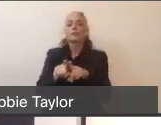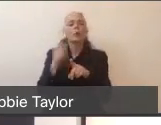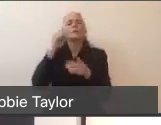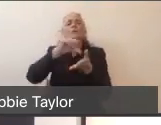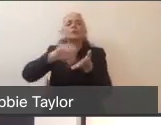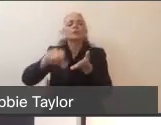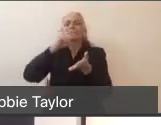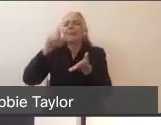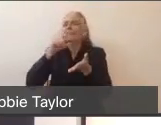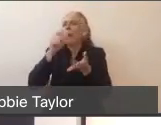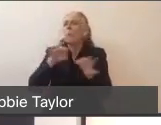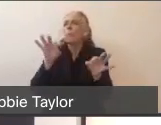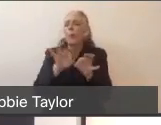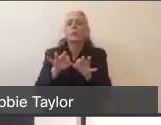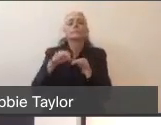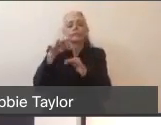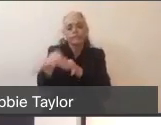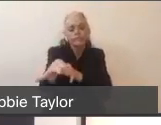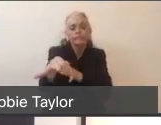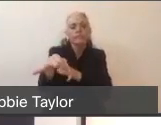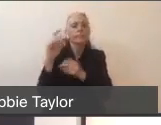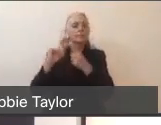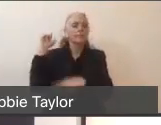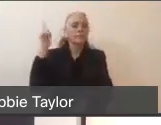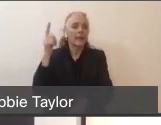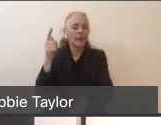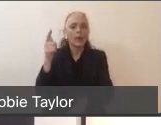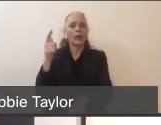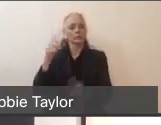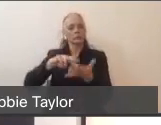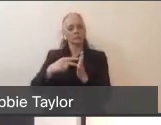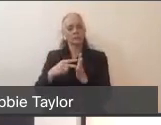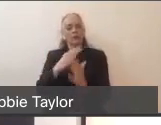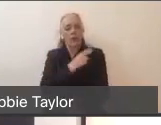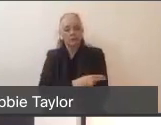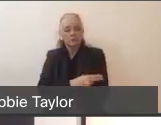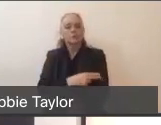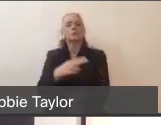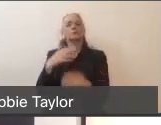both the providers but also operating rooms and other spillover space that could be used should there be a surge.